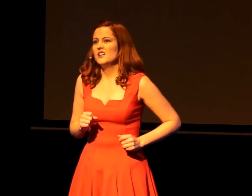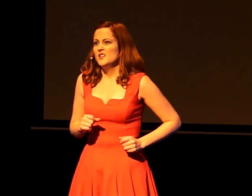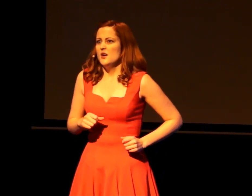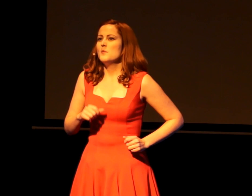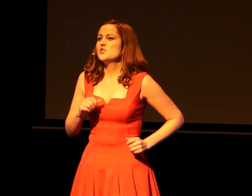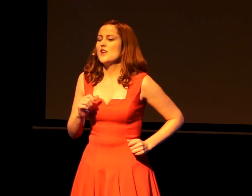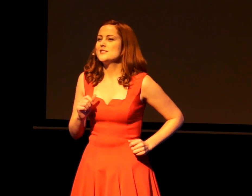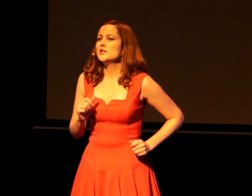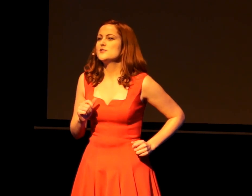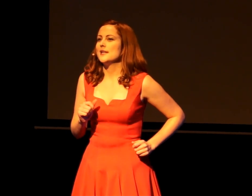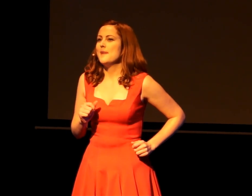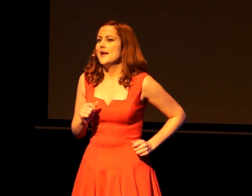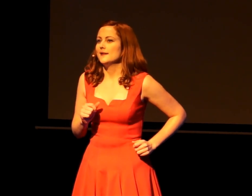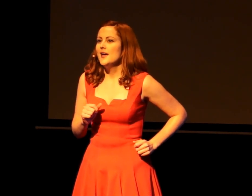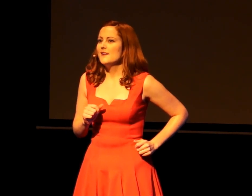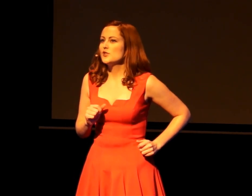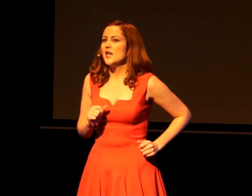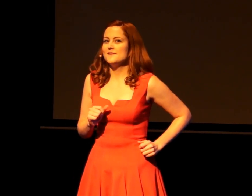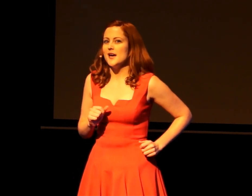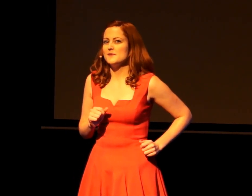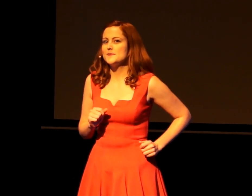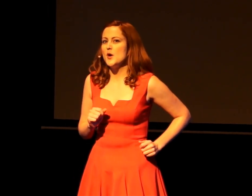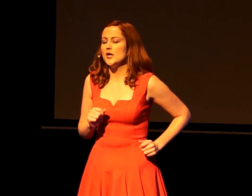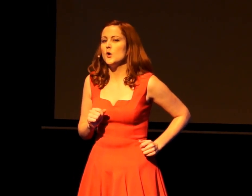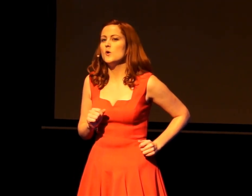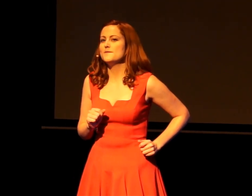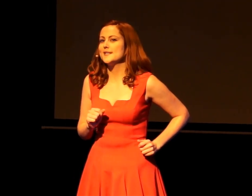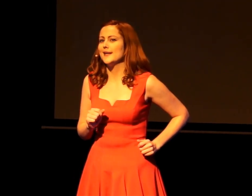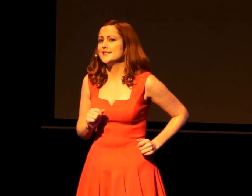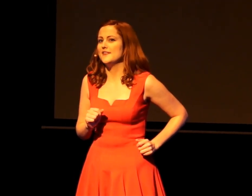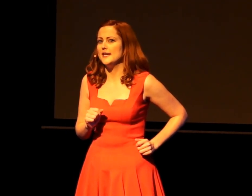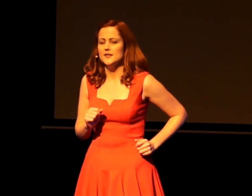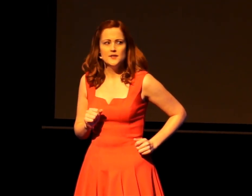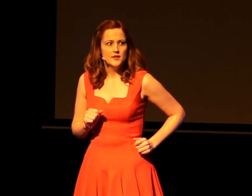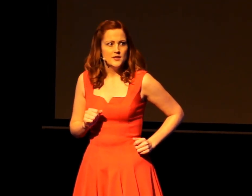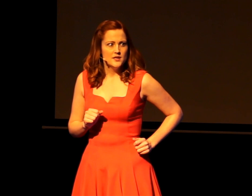Almost translucently pale after a lifetime of spurning all physical activity.